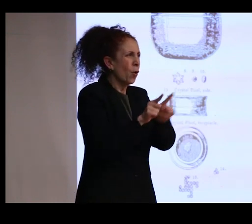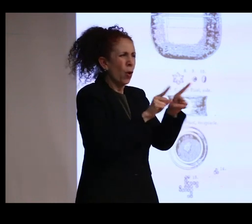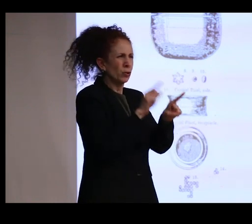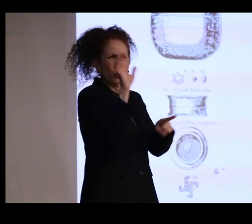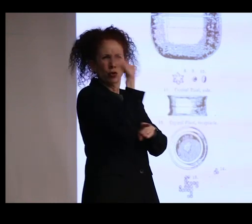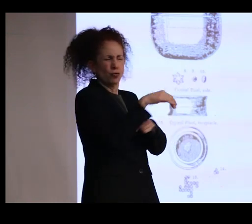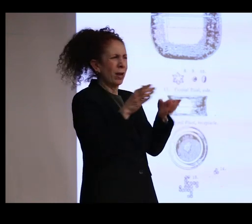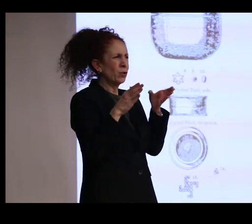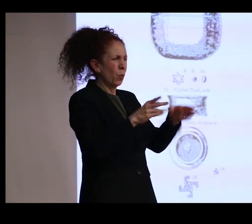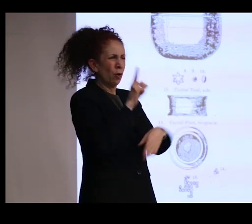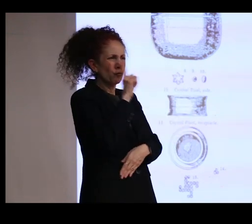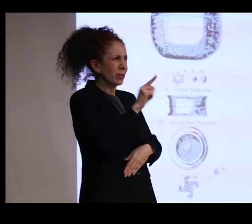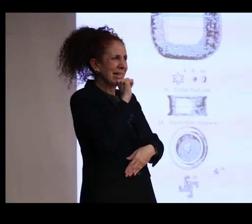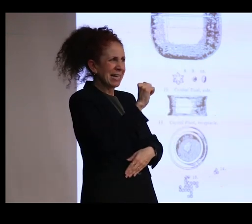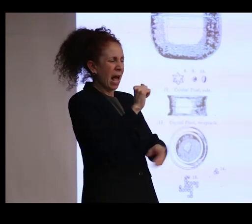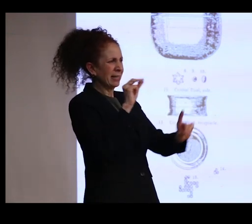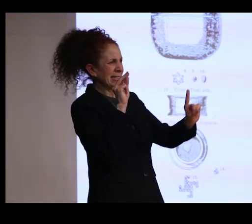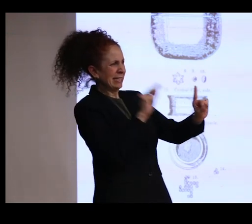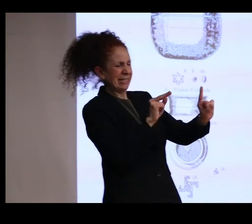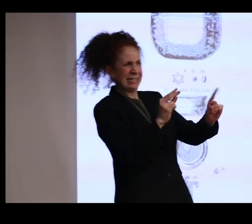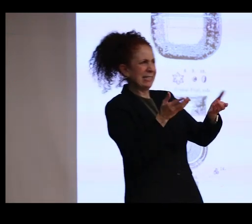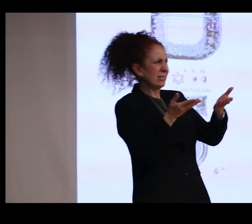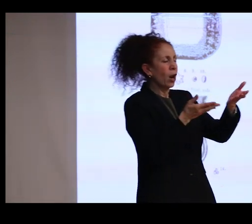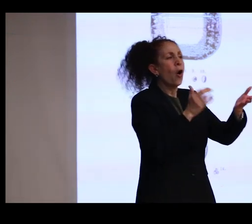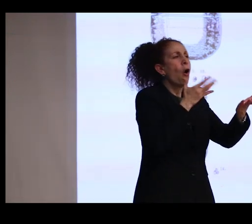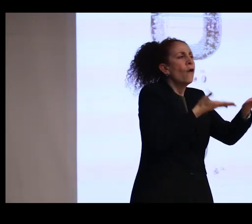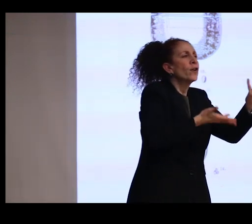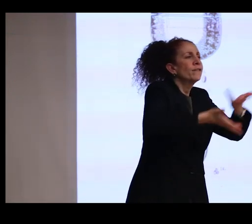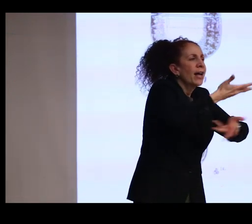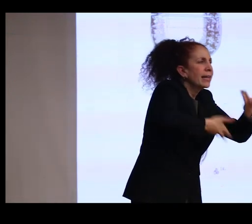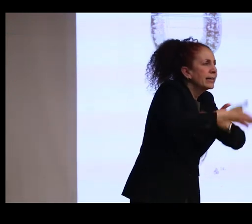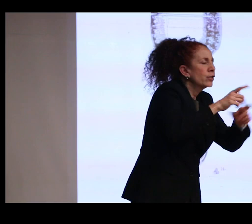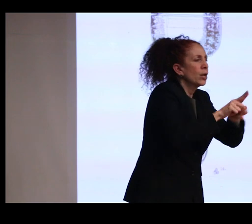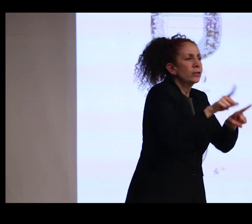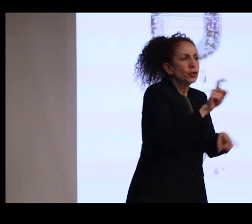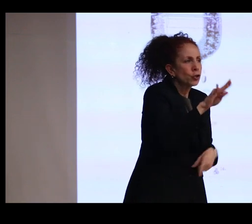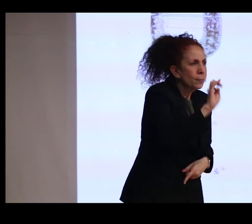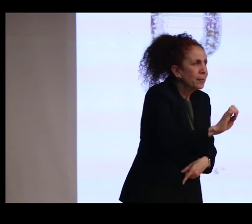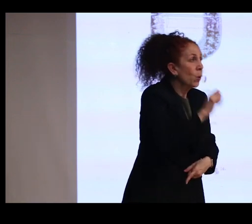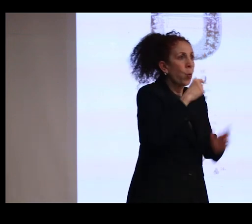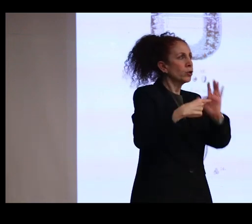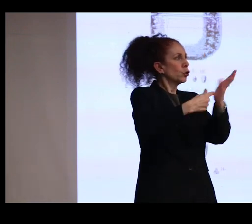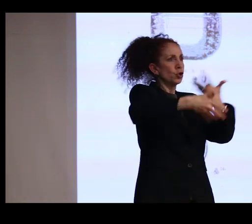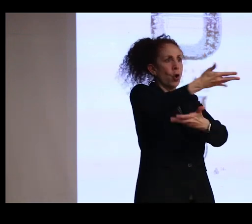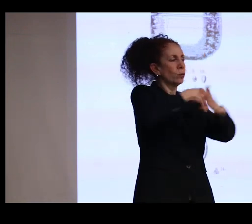it wasn't being offered the veneration that it should be, i.e. not being shown to anyone.